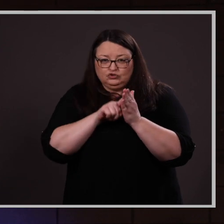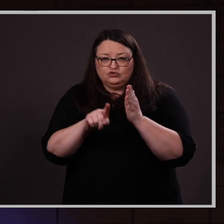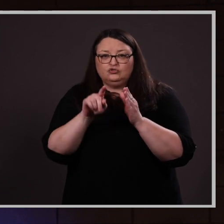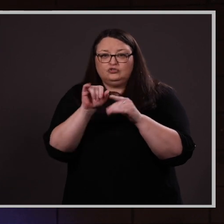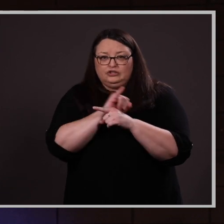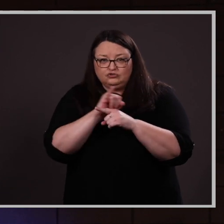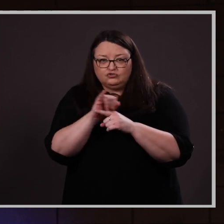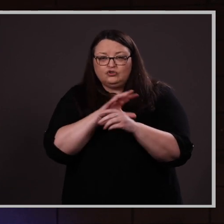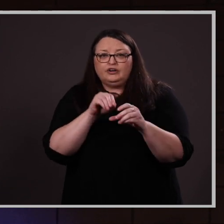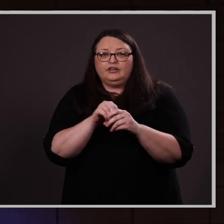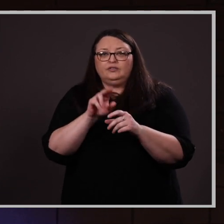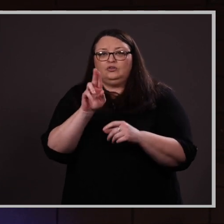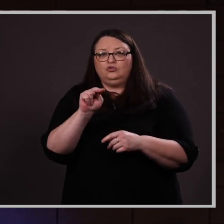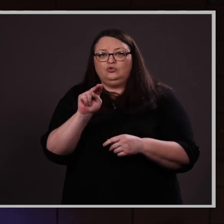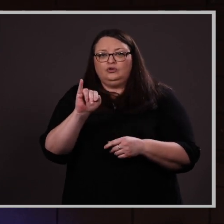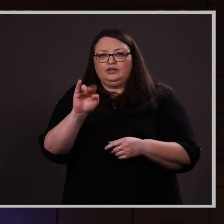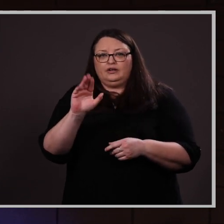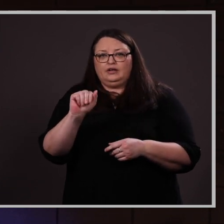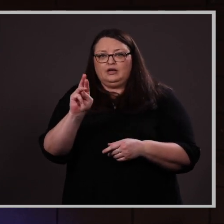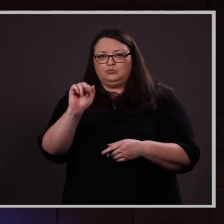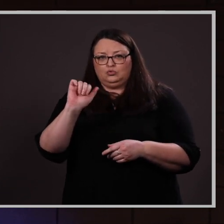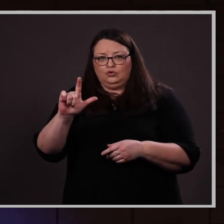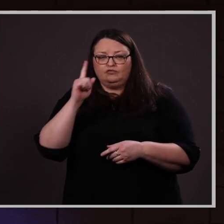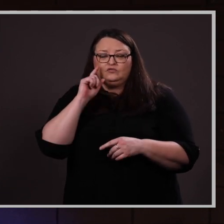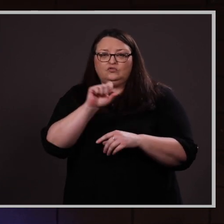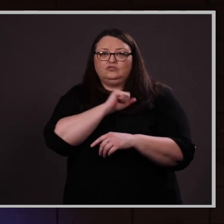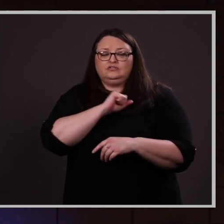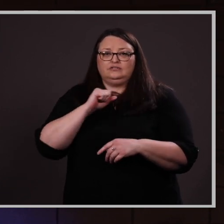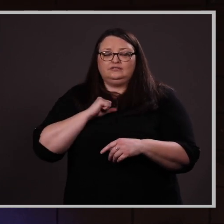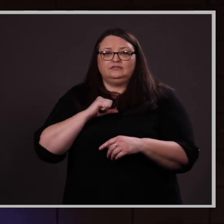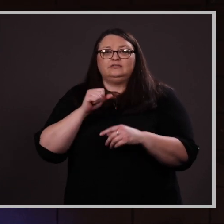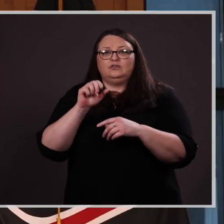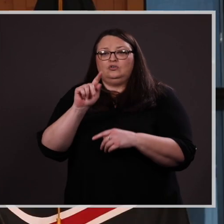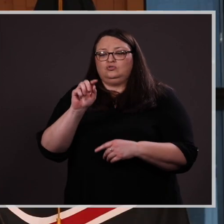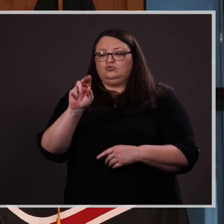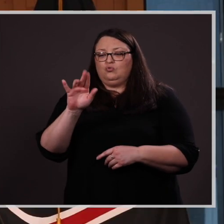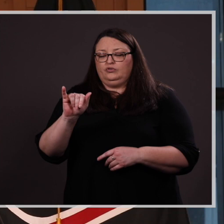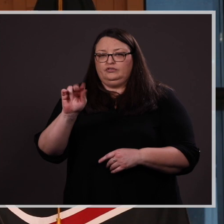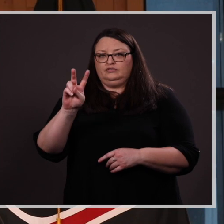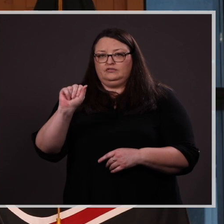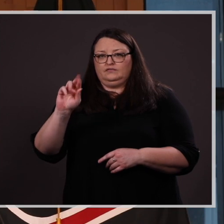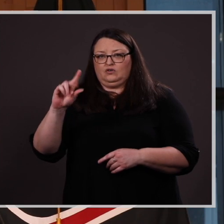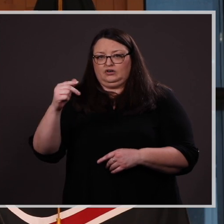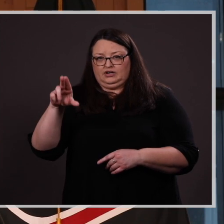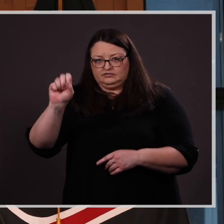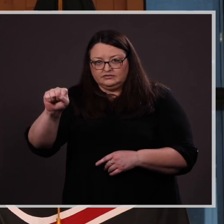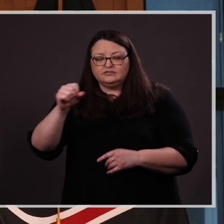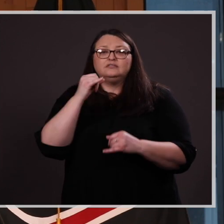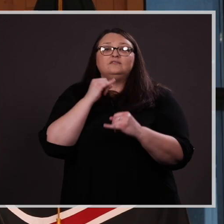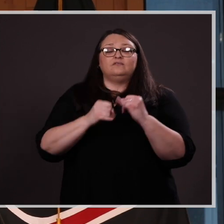intern in the Unicameral for State Senator Tony Vargas. Finally, she combined her public